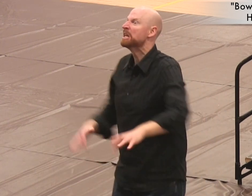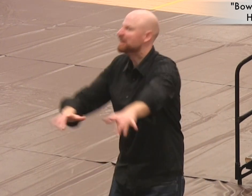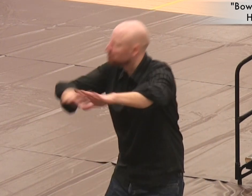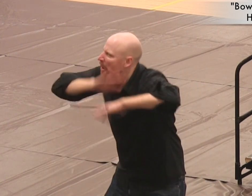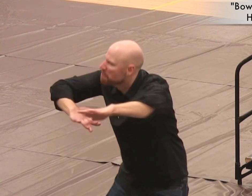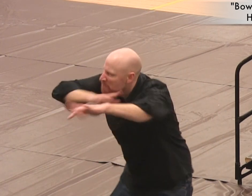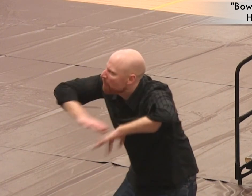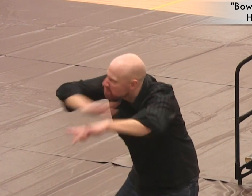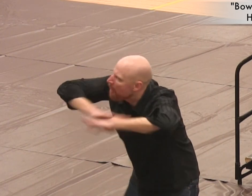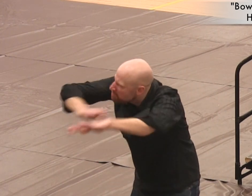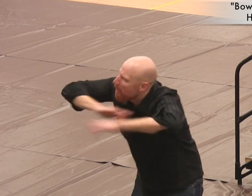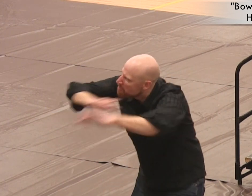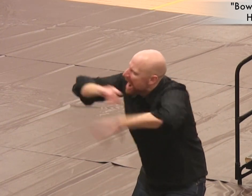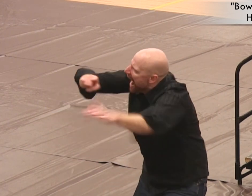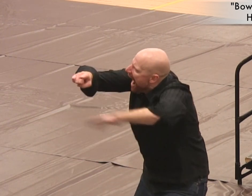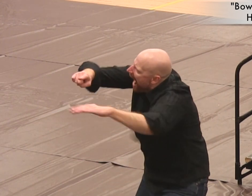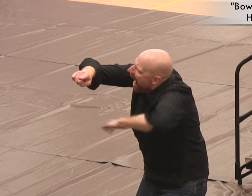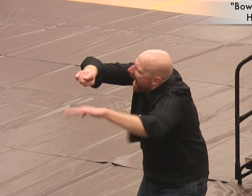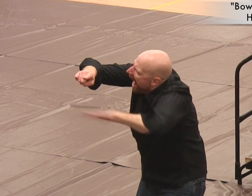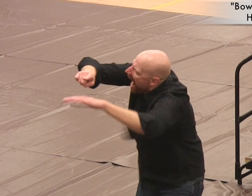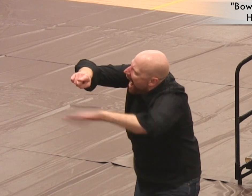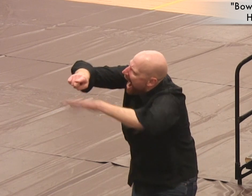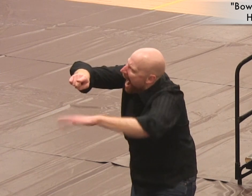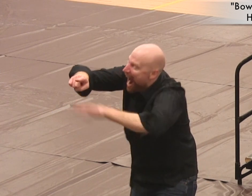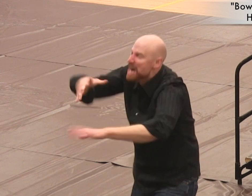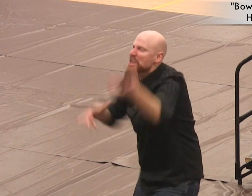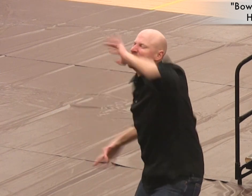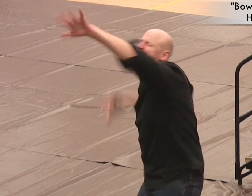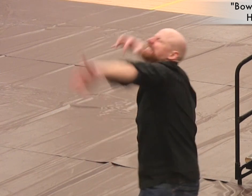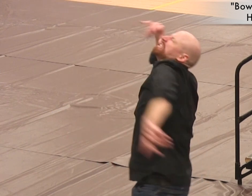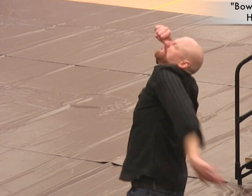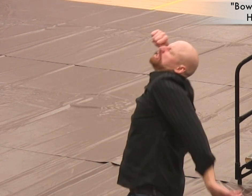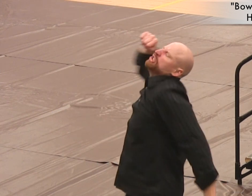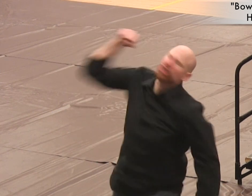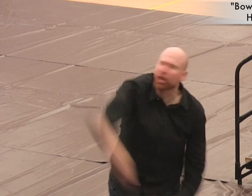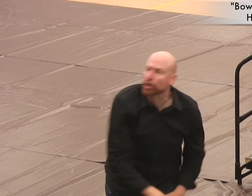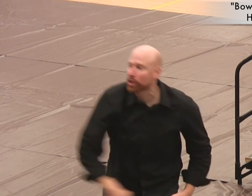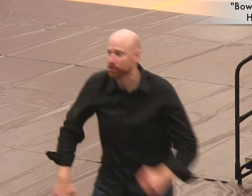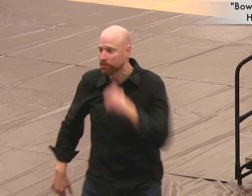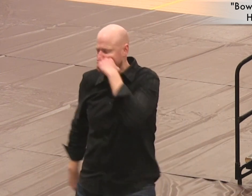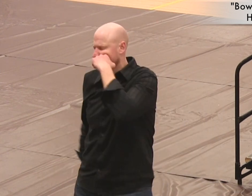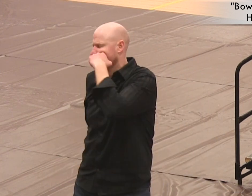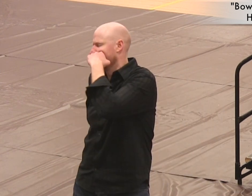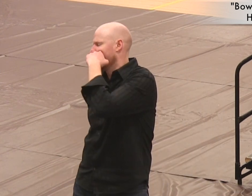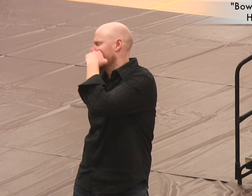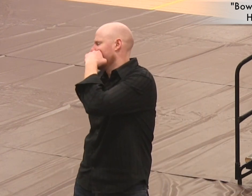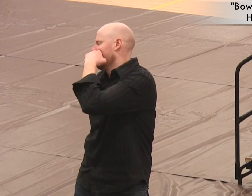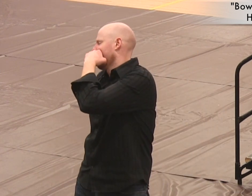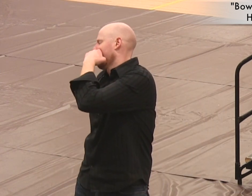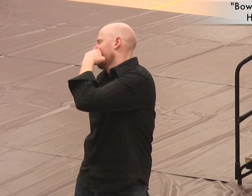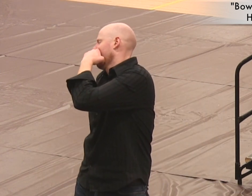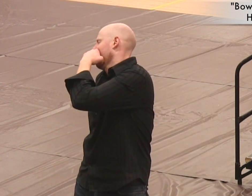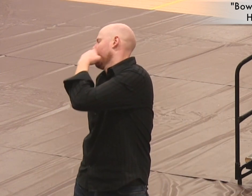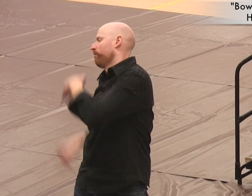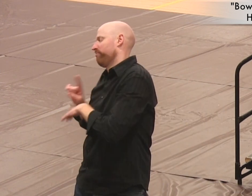tore down the lane, drew back and landed a devastating punch on the pin!